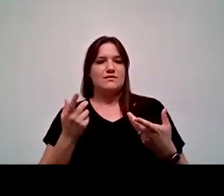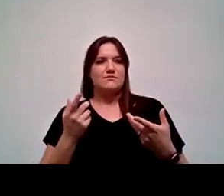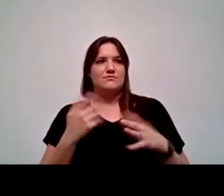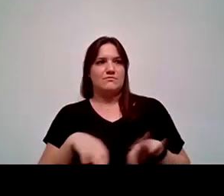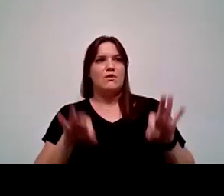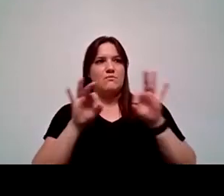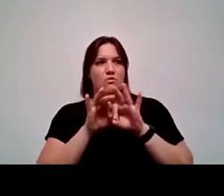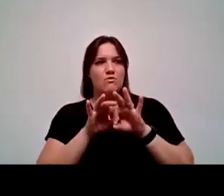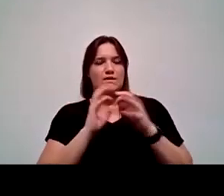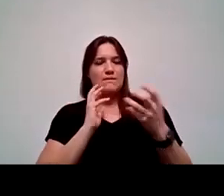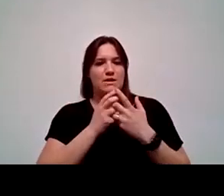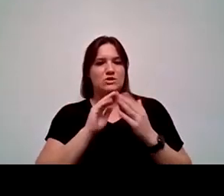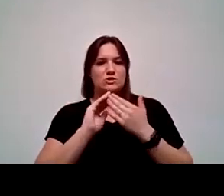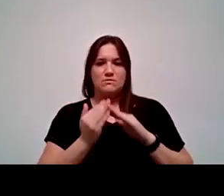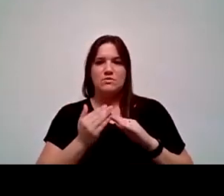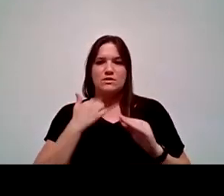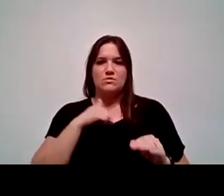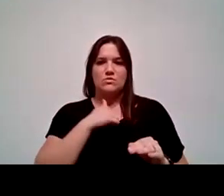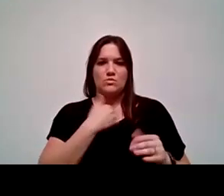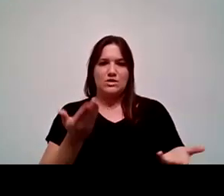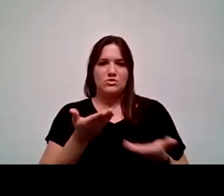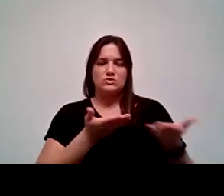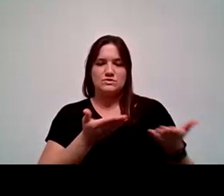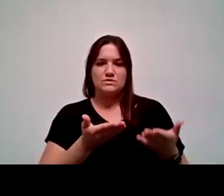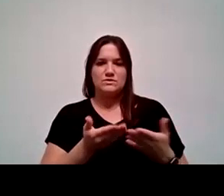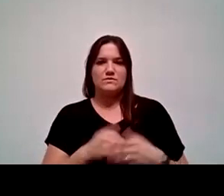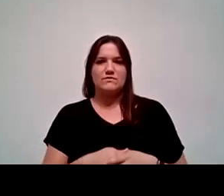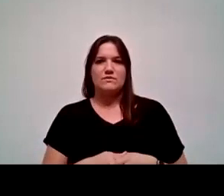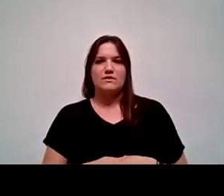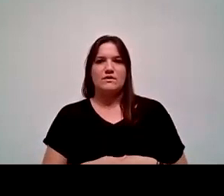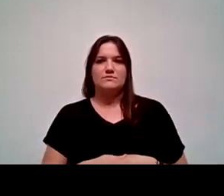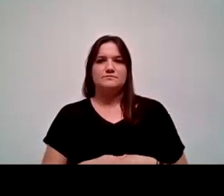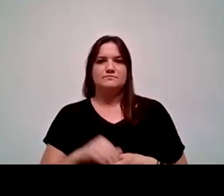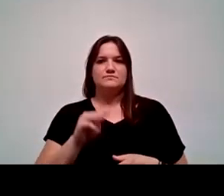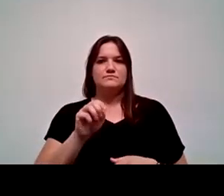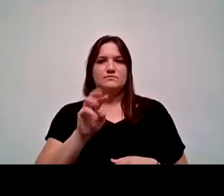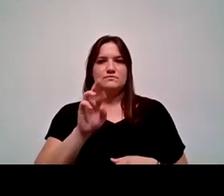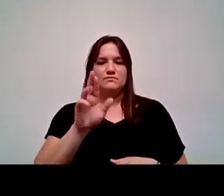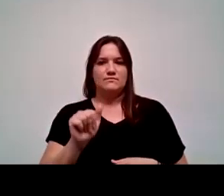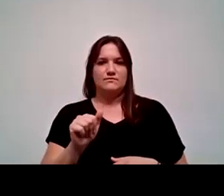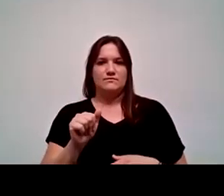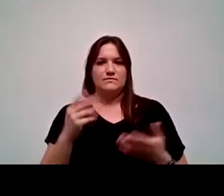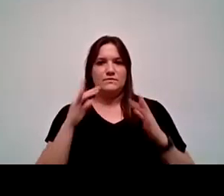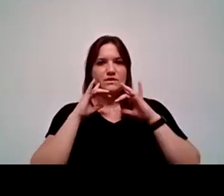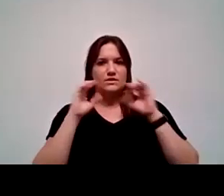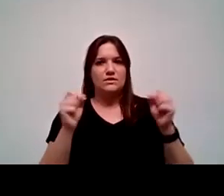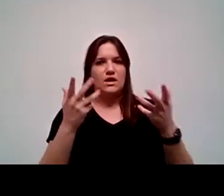because the main reason that I applied at Madera Community College when for the President job is because I wanted to represent